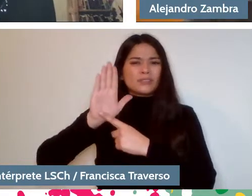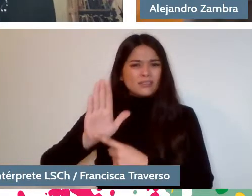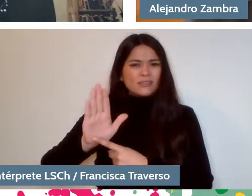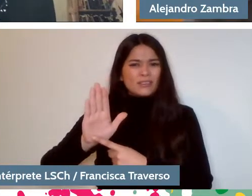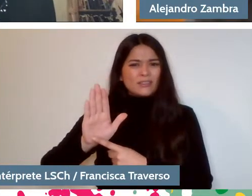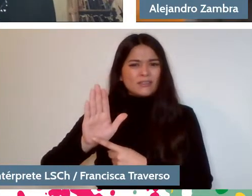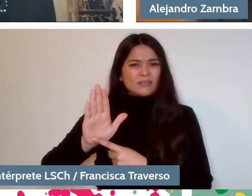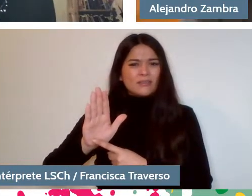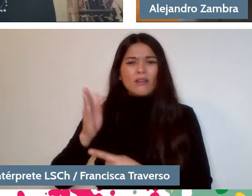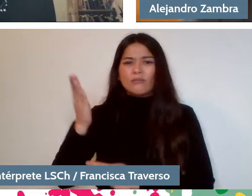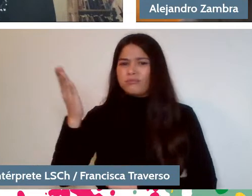very exaggerated.